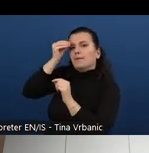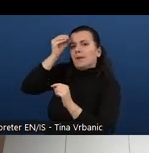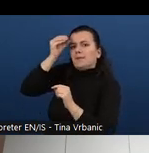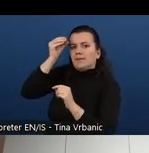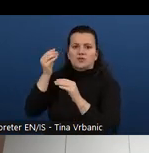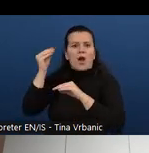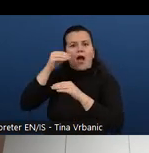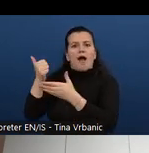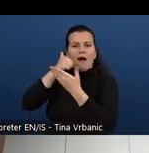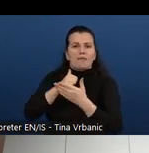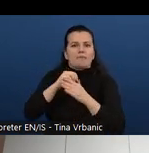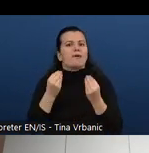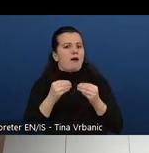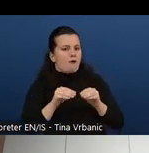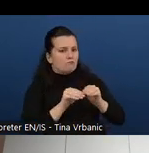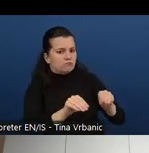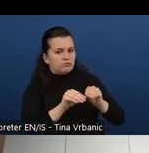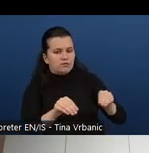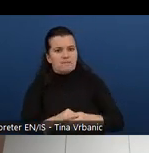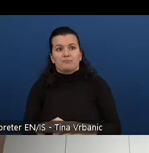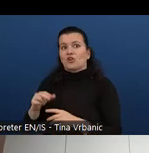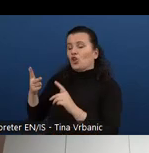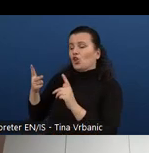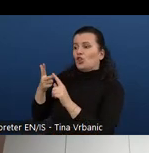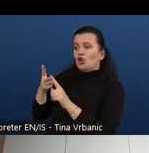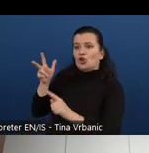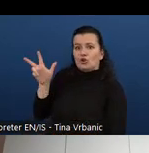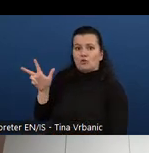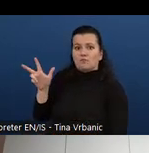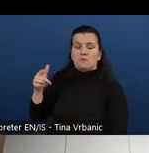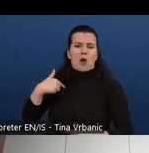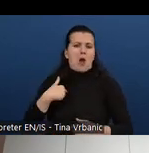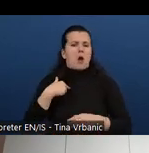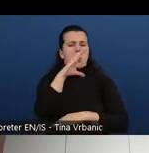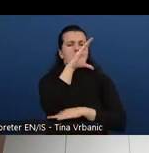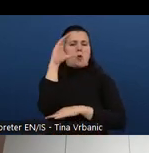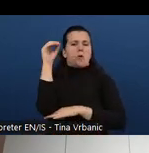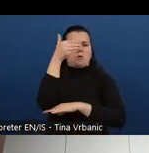Some people may need to compare among different course offerings that they have been given.